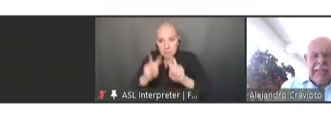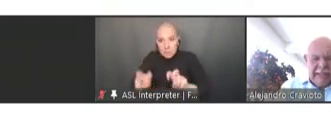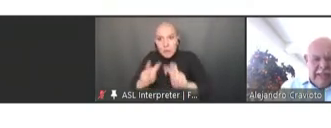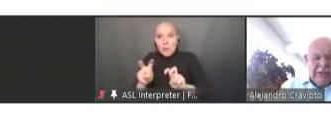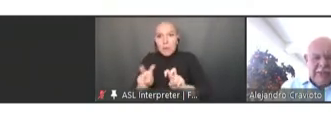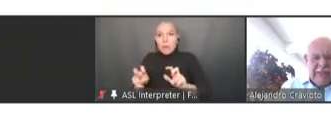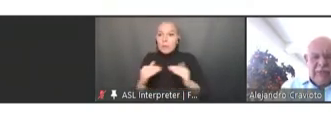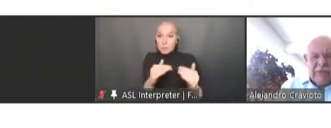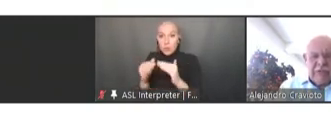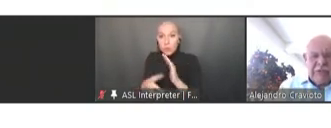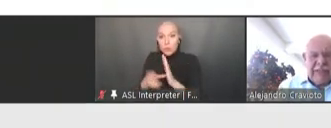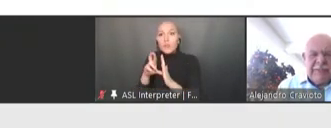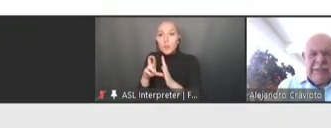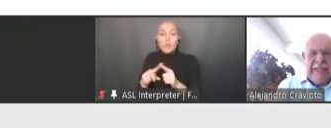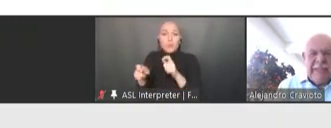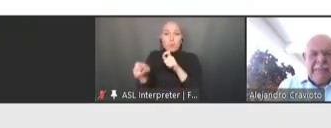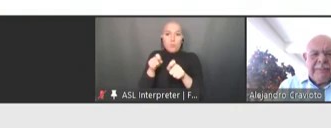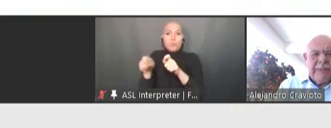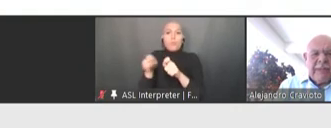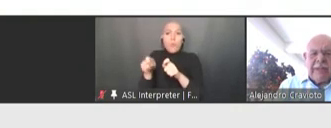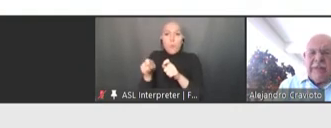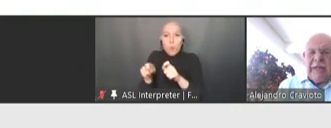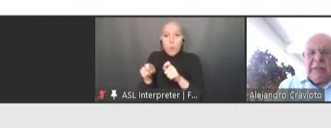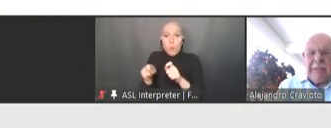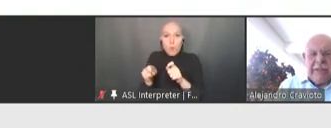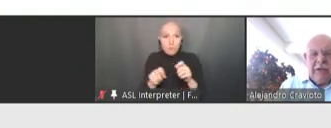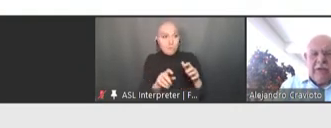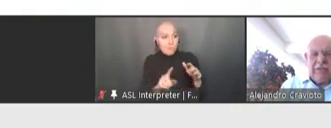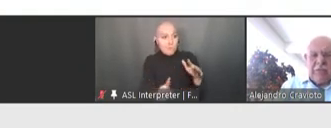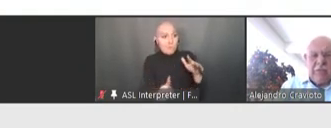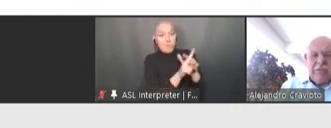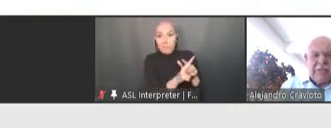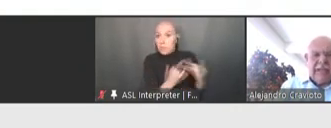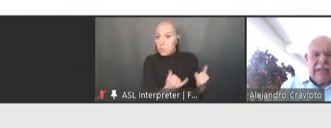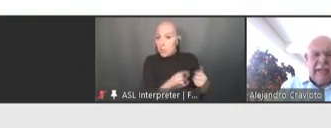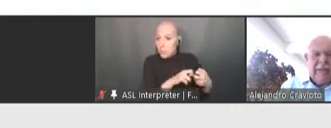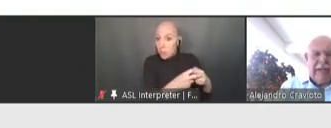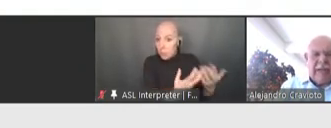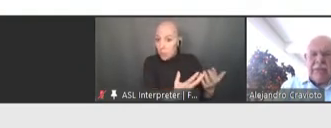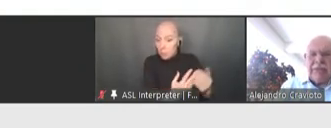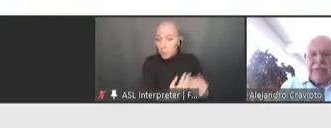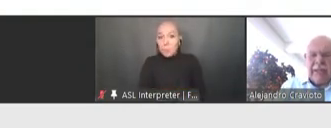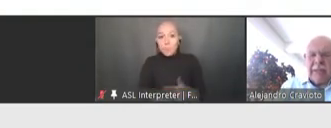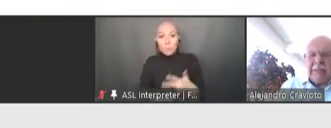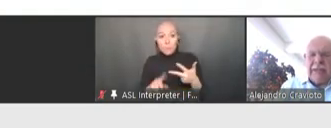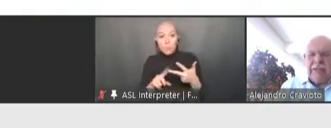The next one of course has been the development of tools that have allowed us to have a better